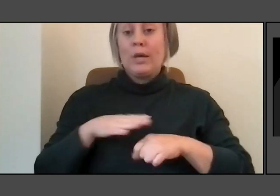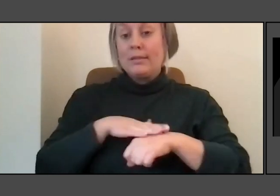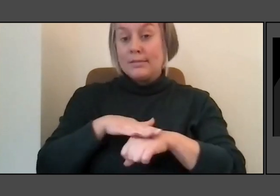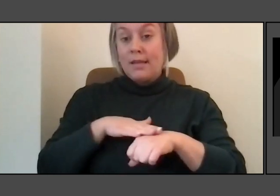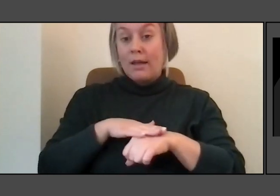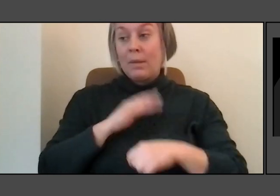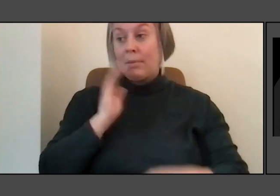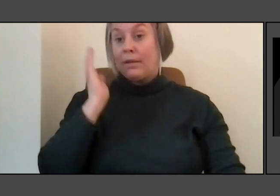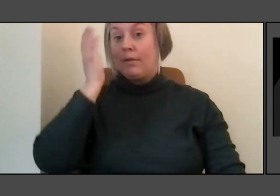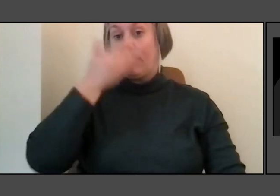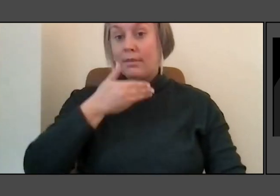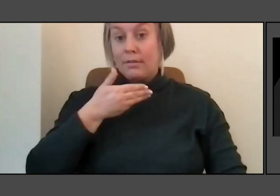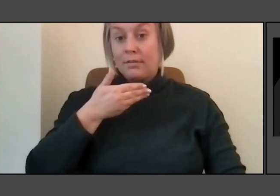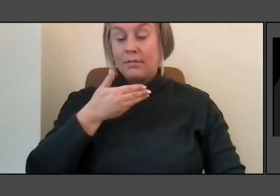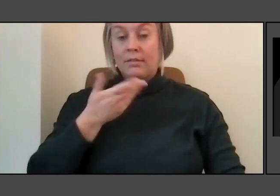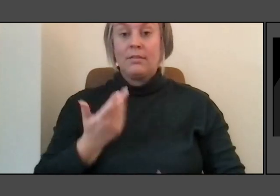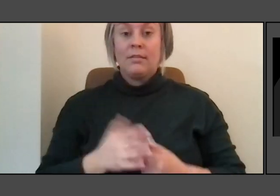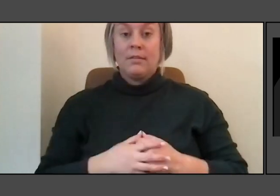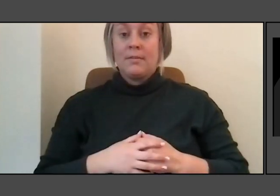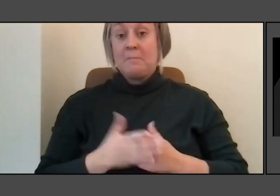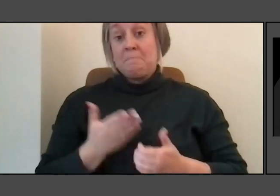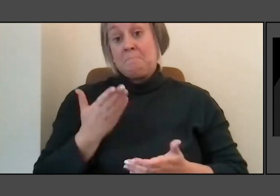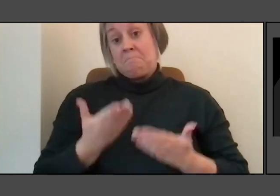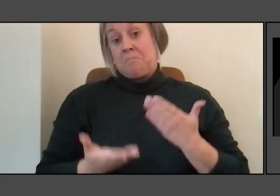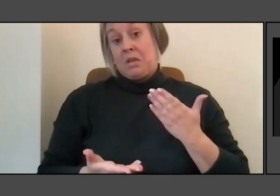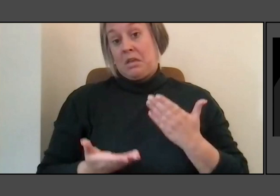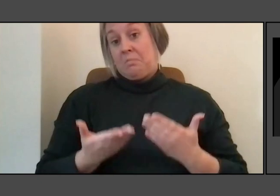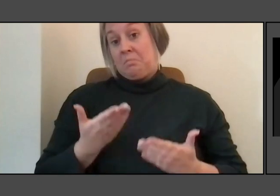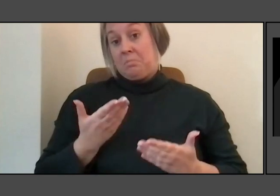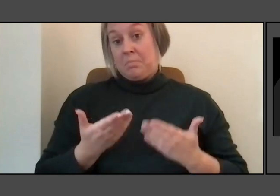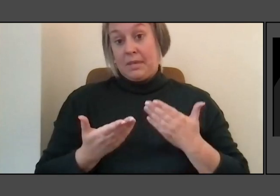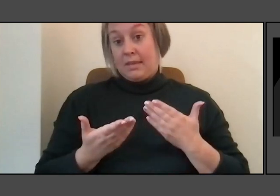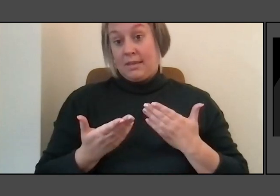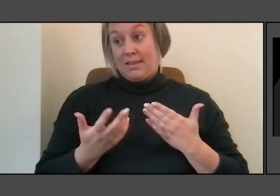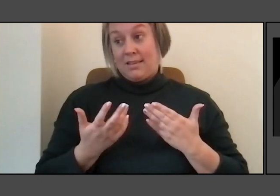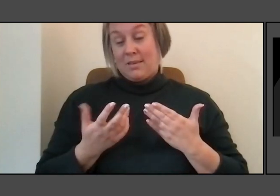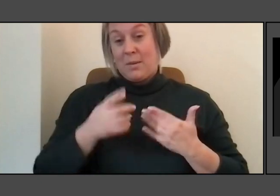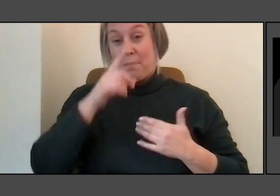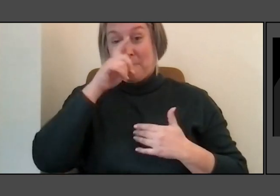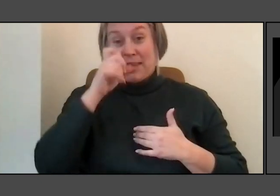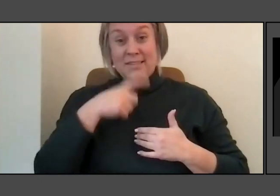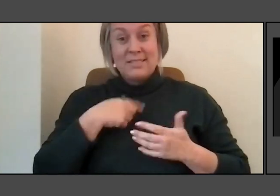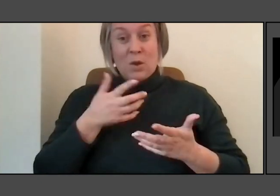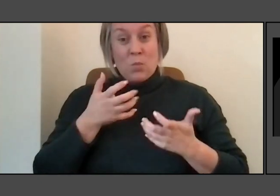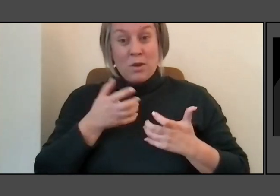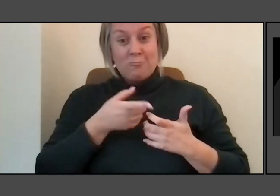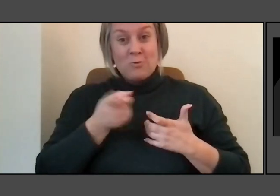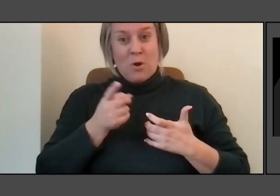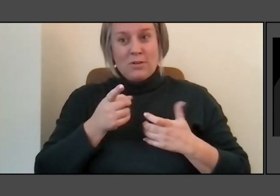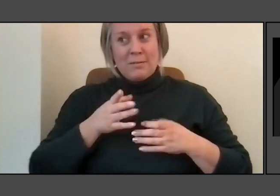And maybe that's me wanting you to pay closer attention always that I'm not going to shout it out.